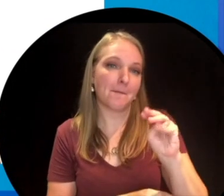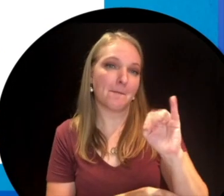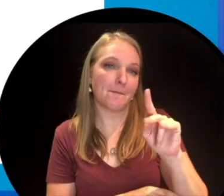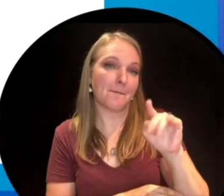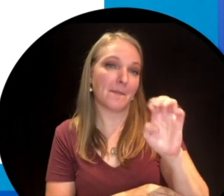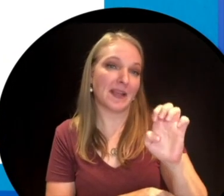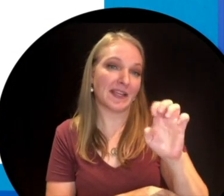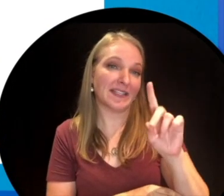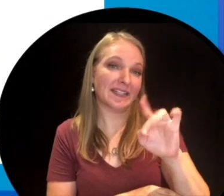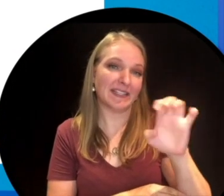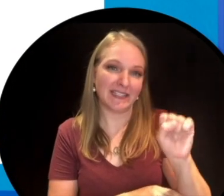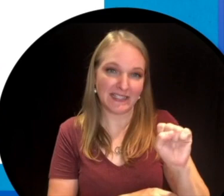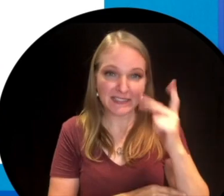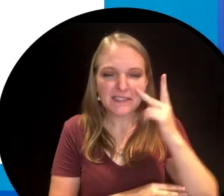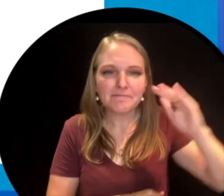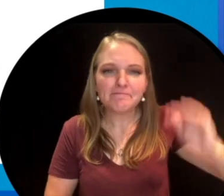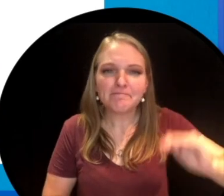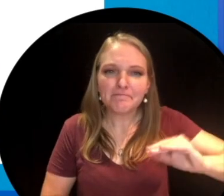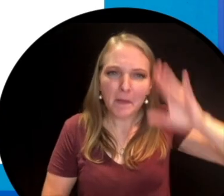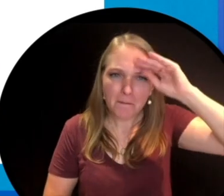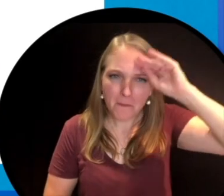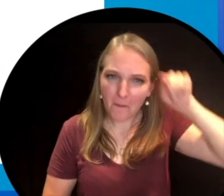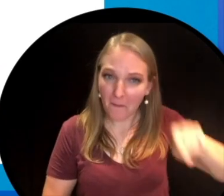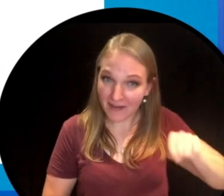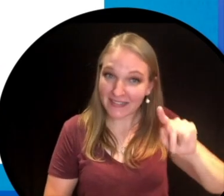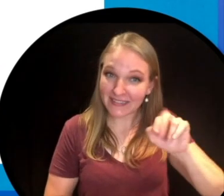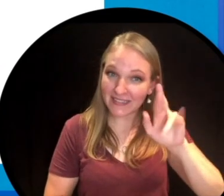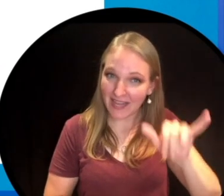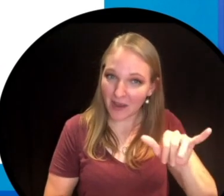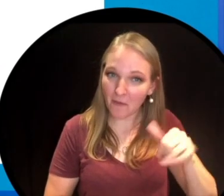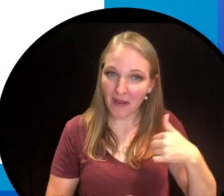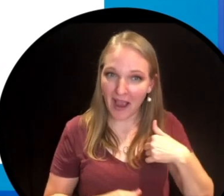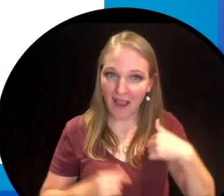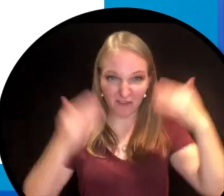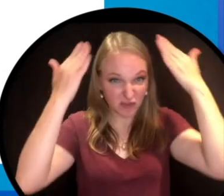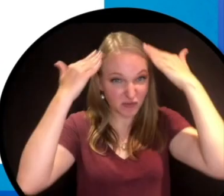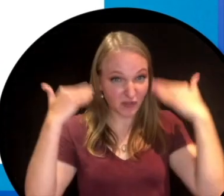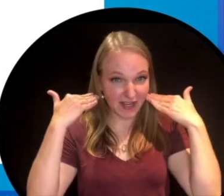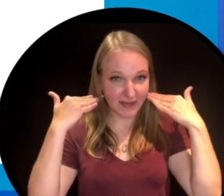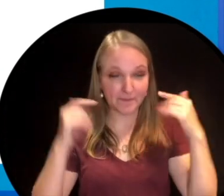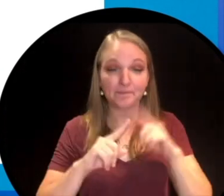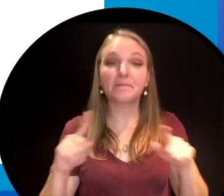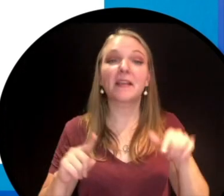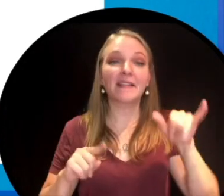as a little kid and you can see how straight his hair is. Well after terry had his leg amputated,